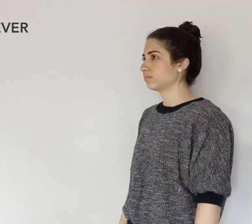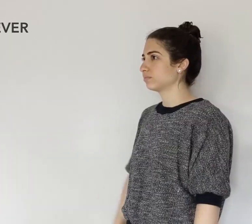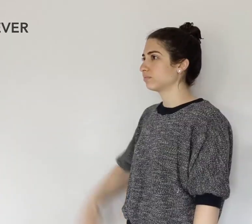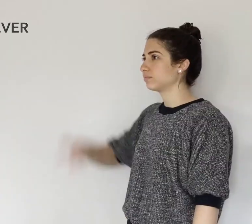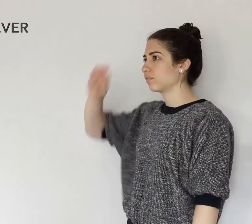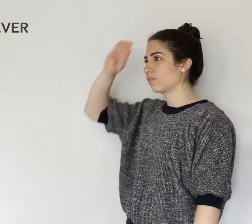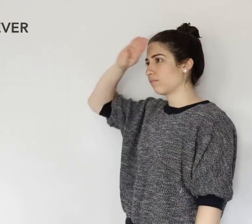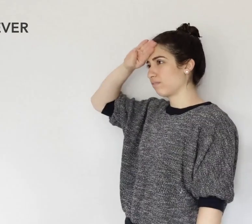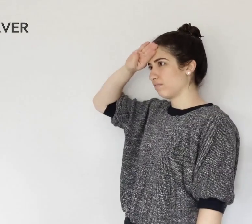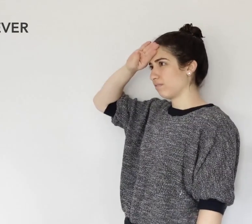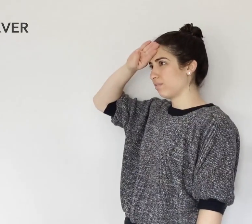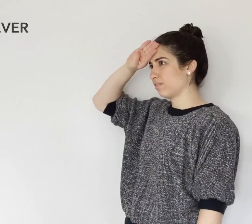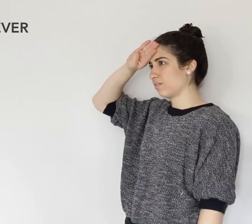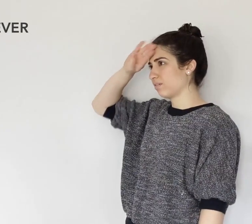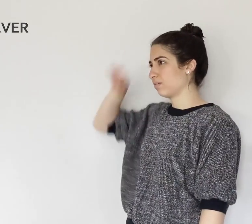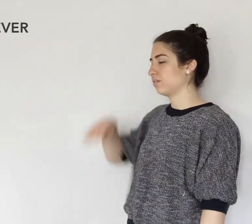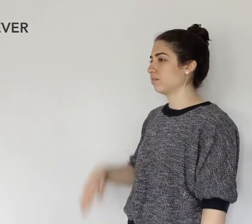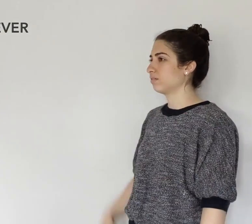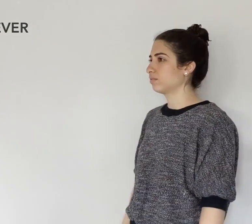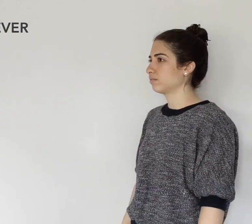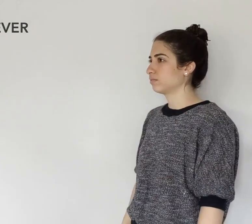FEVER.